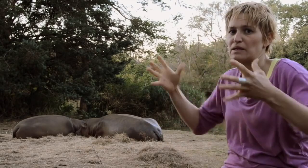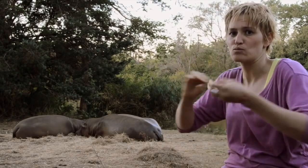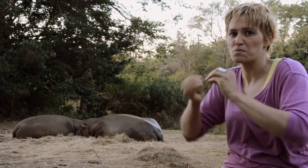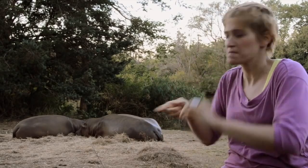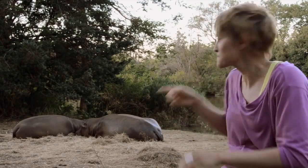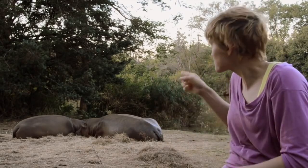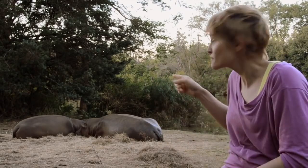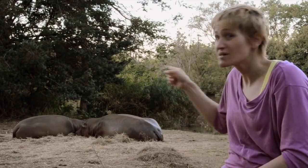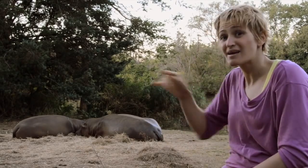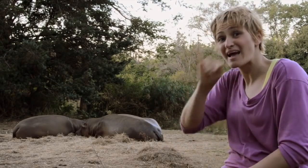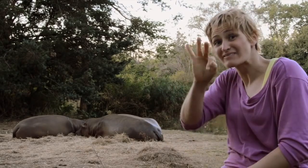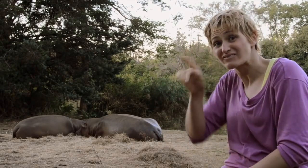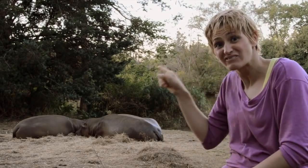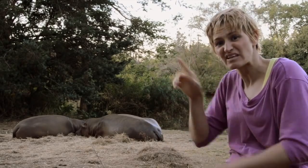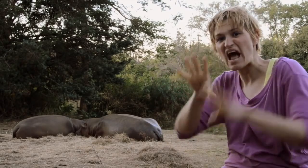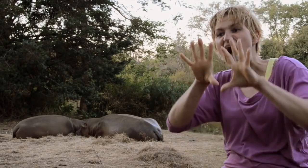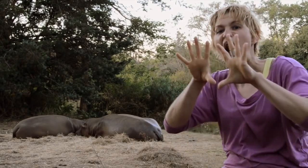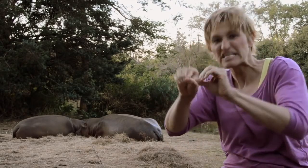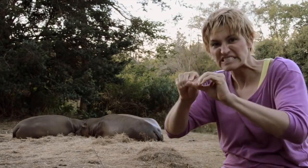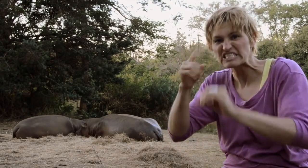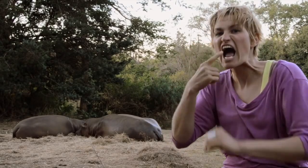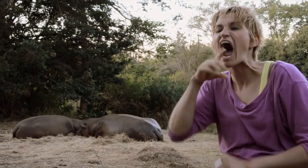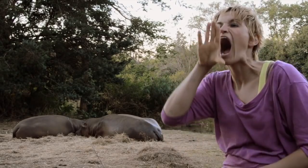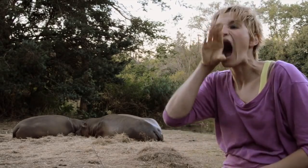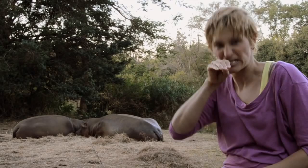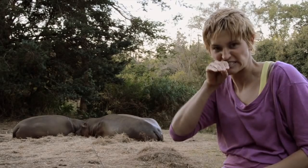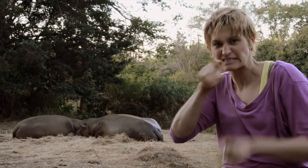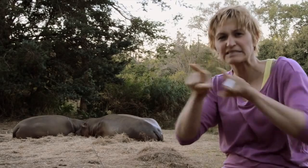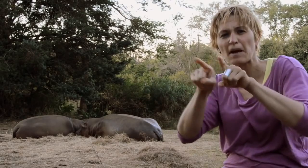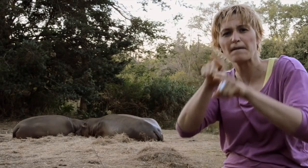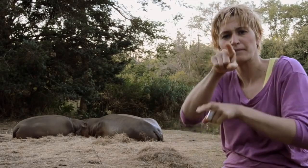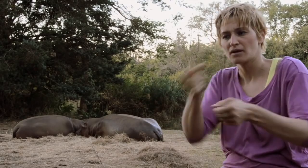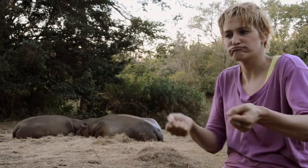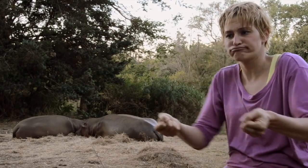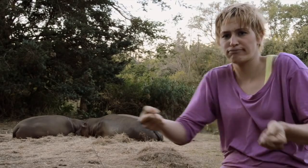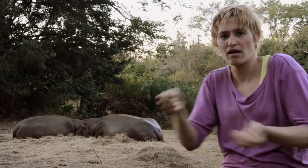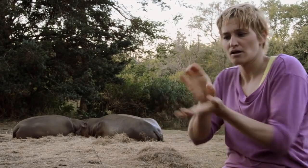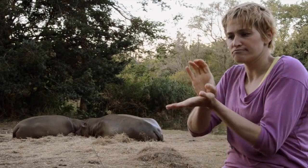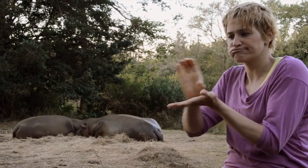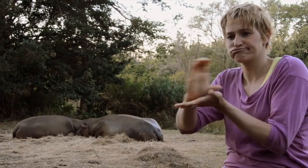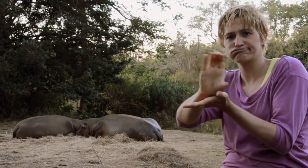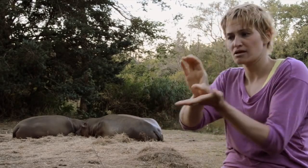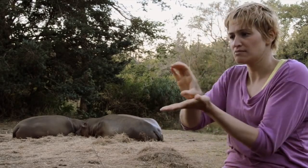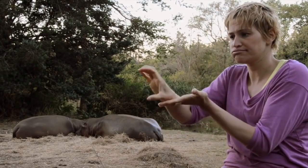In South Africa, with all the animals like the lions and other animals,